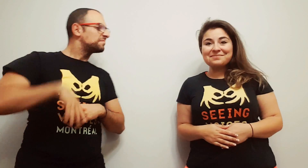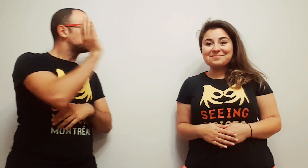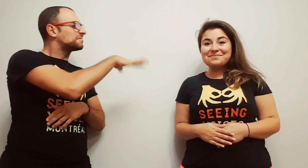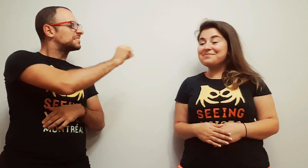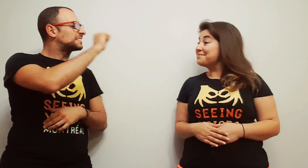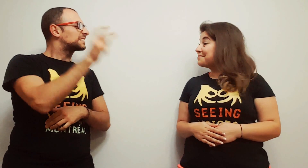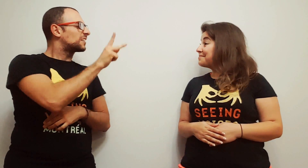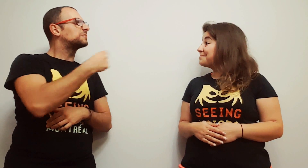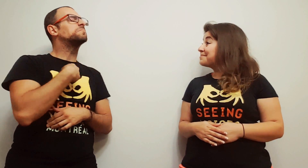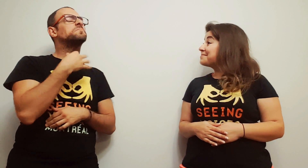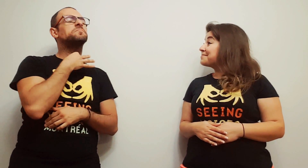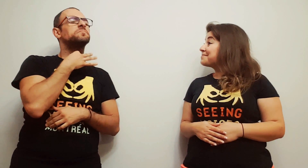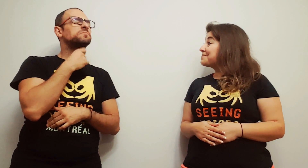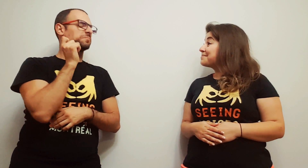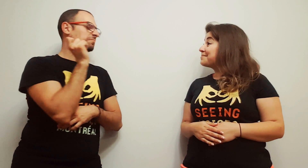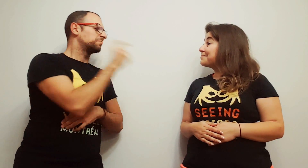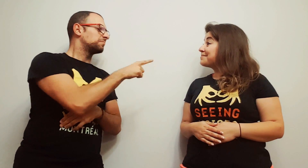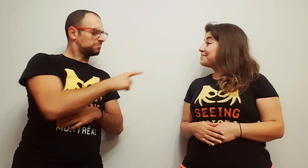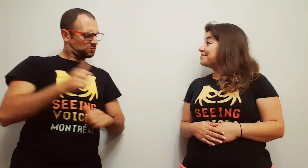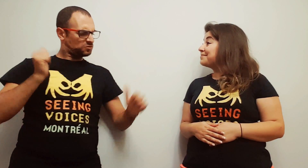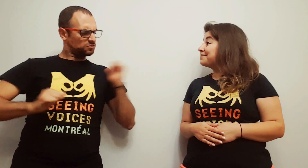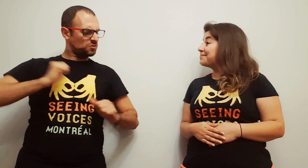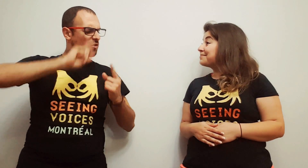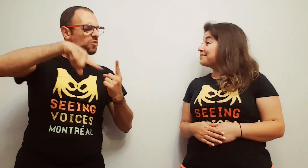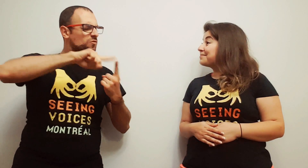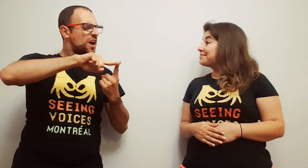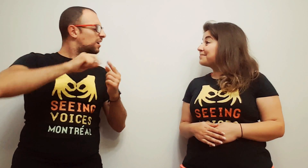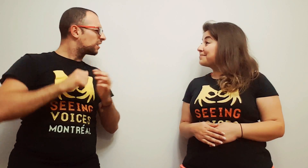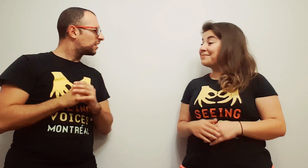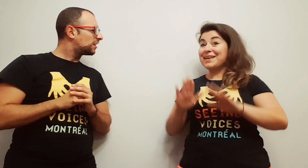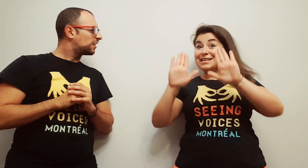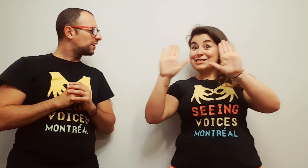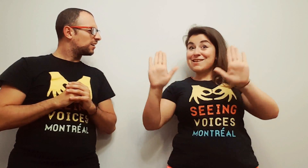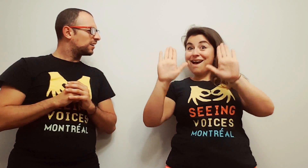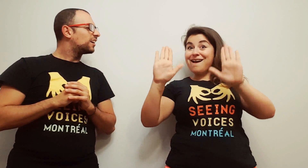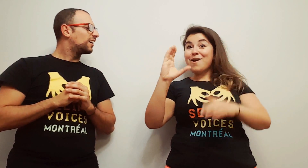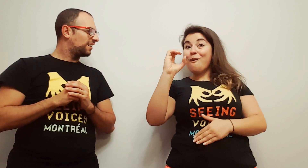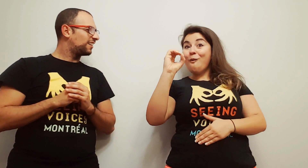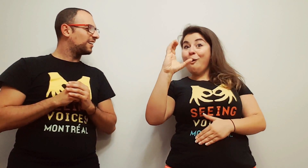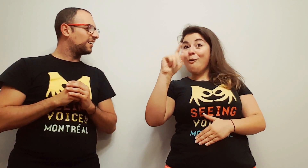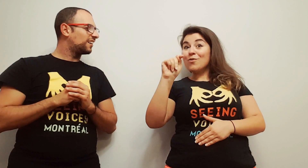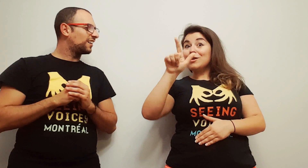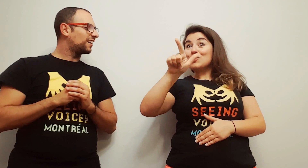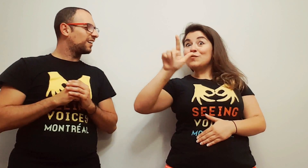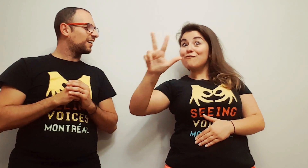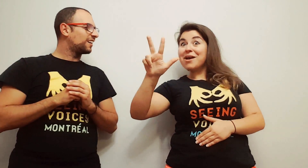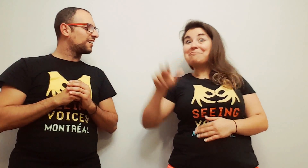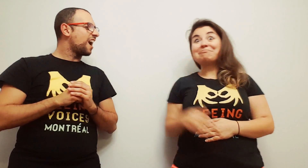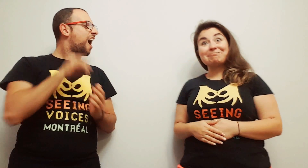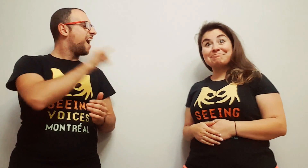Sera, when is the show? Sunday, October 23rd.